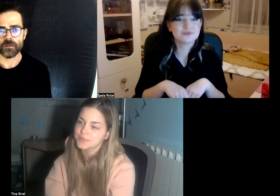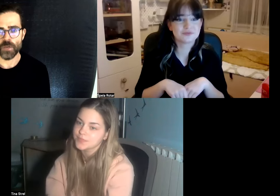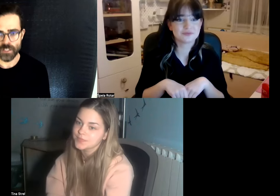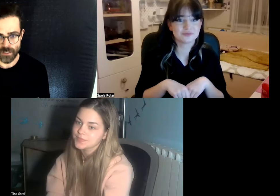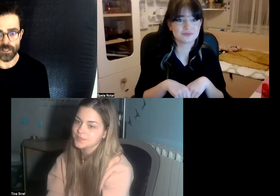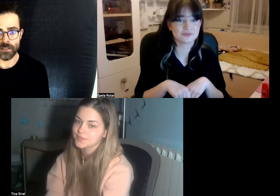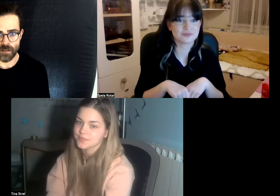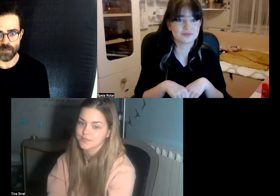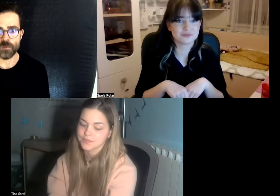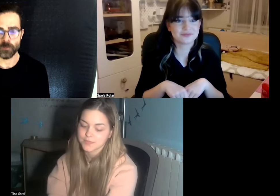present in the classroom